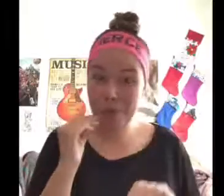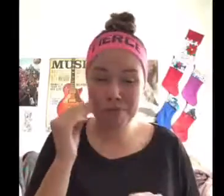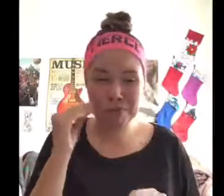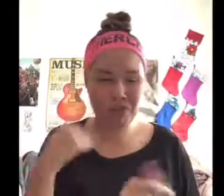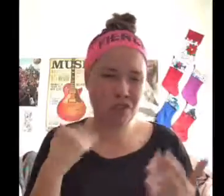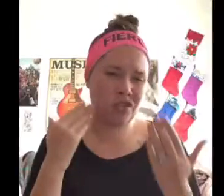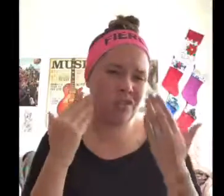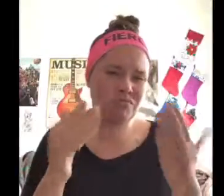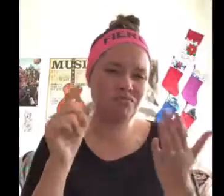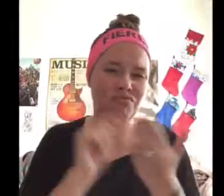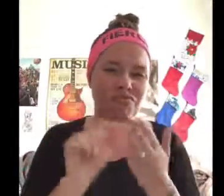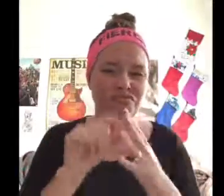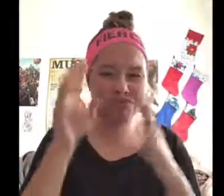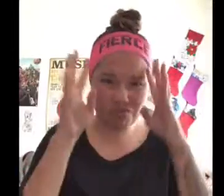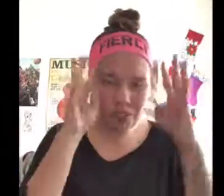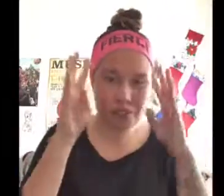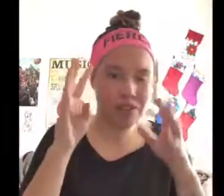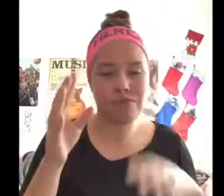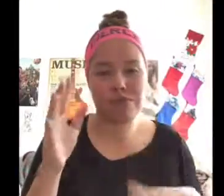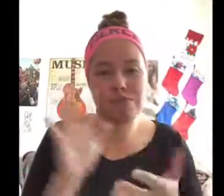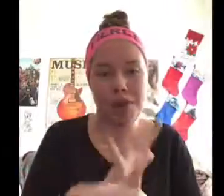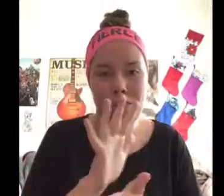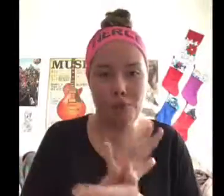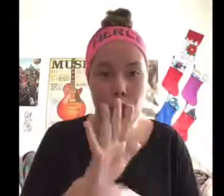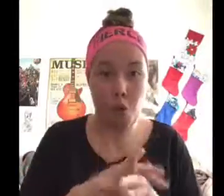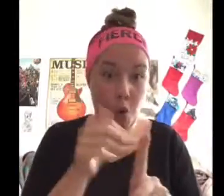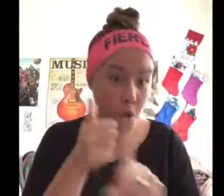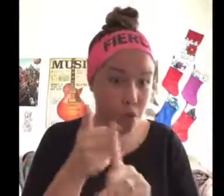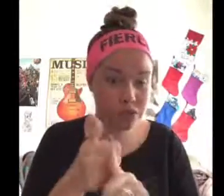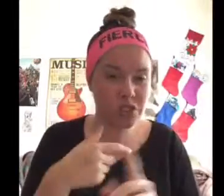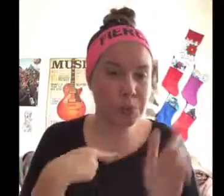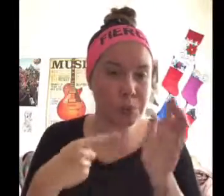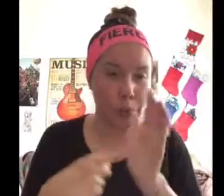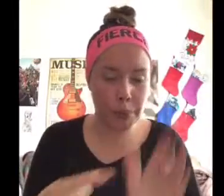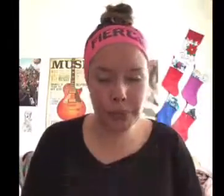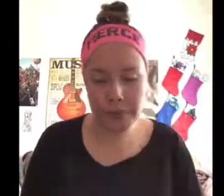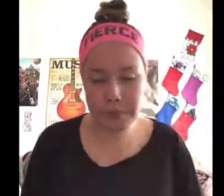I'd suggest you to creative to drawing, charts, & etc...on your own.. I'll show you